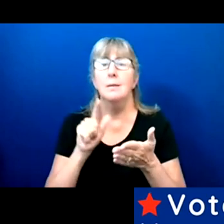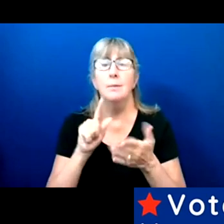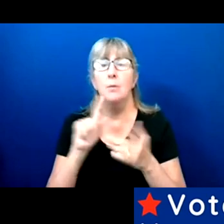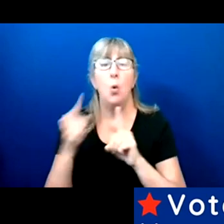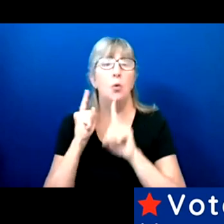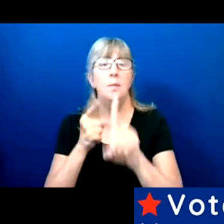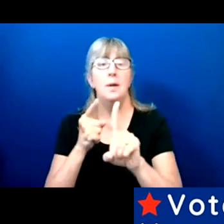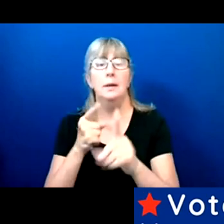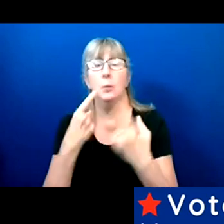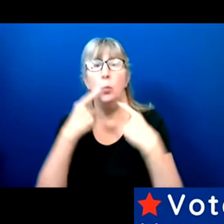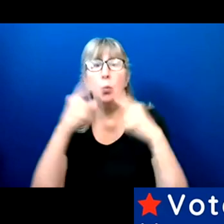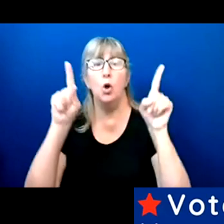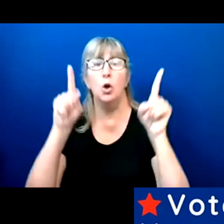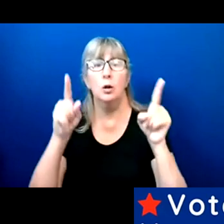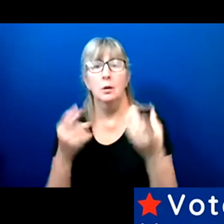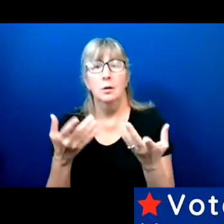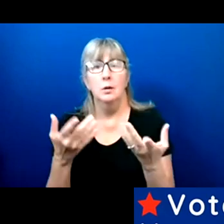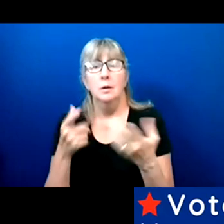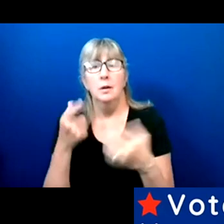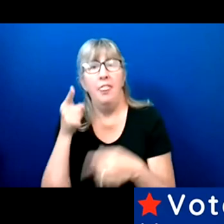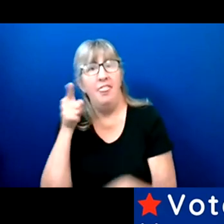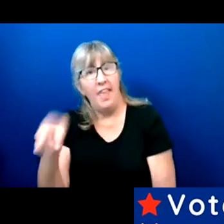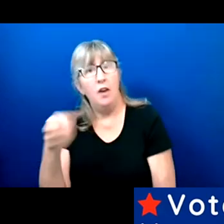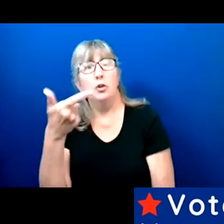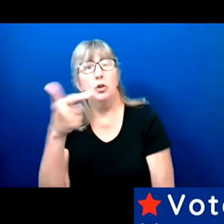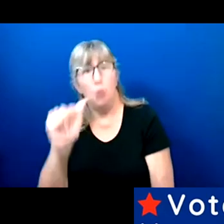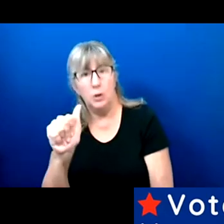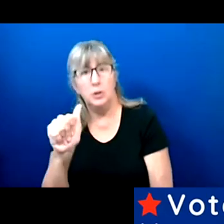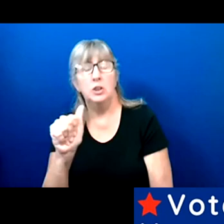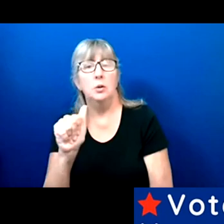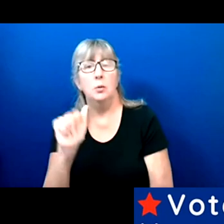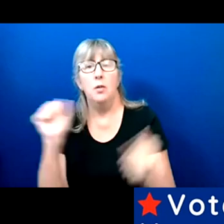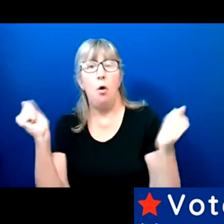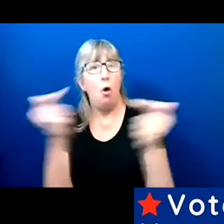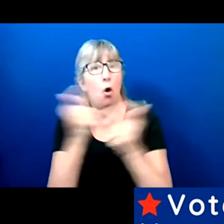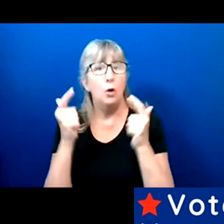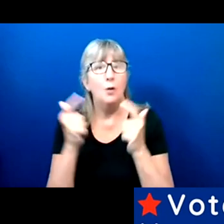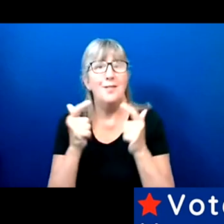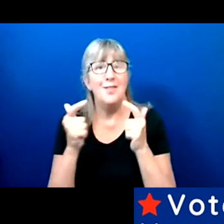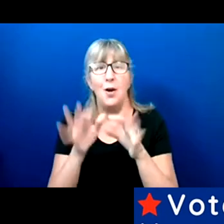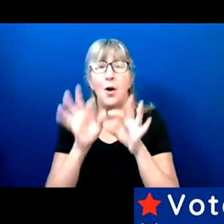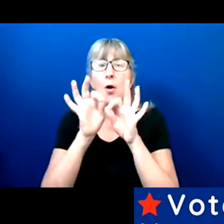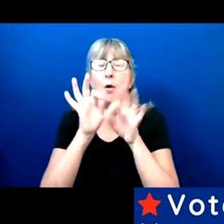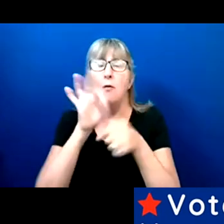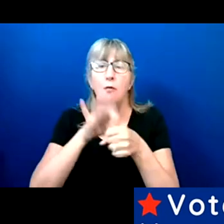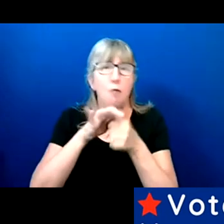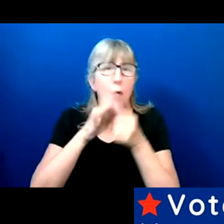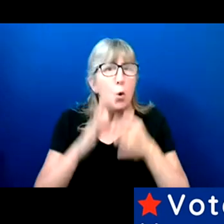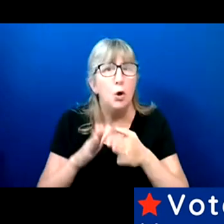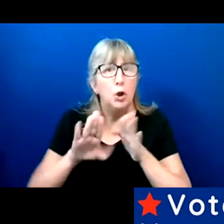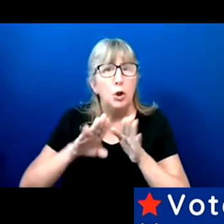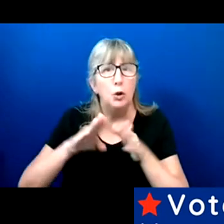the ground in Georgia with all of the voter suppression and actions that are taking place?